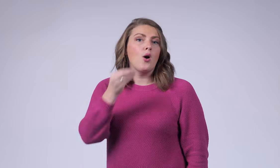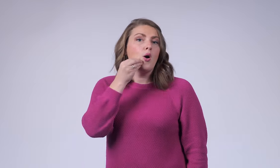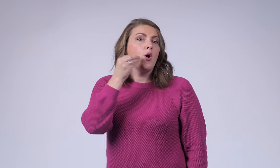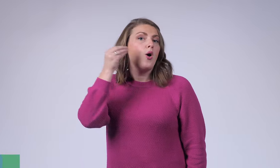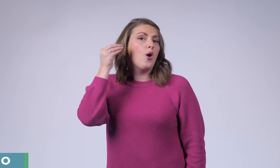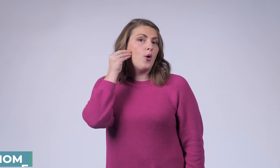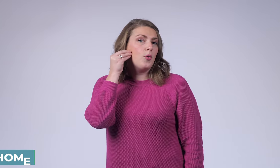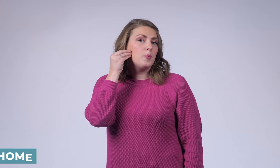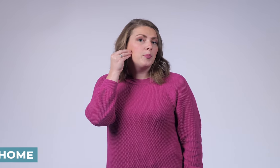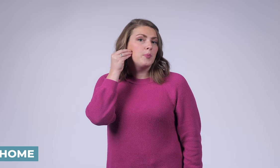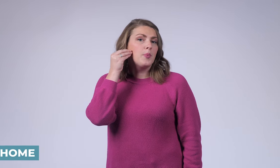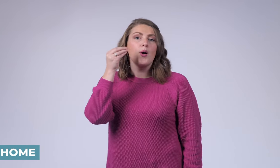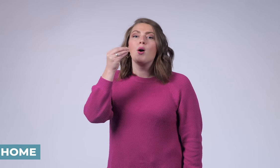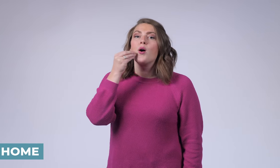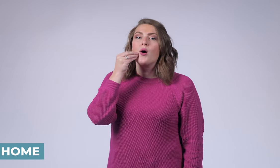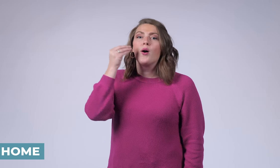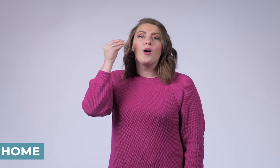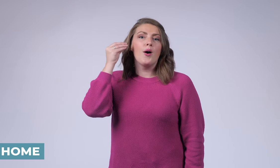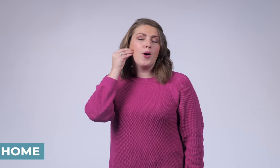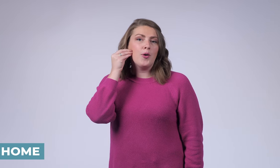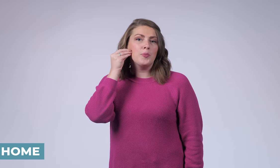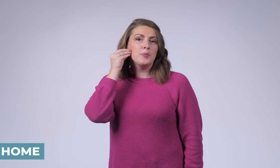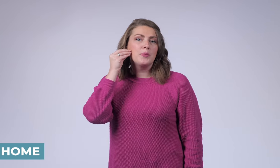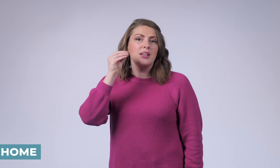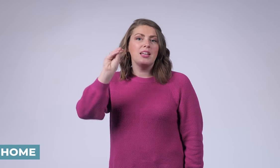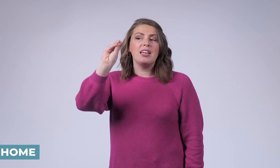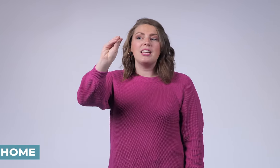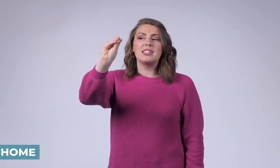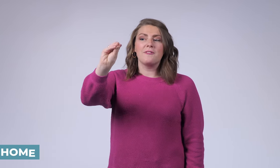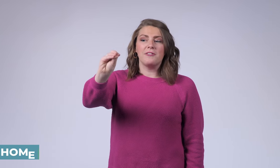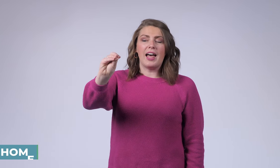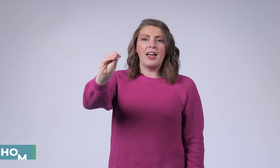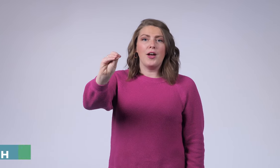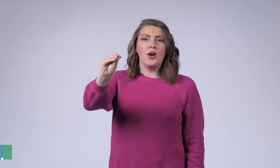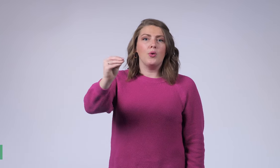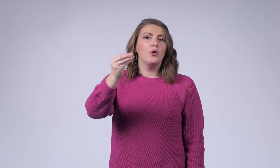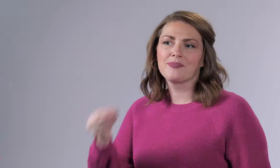Home. It's a flat-O.